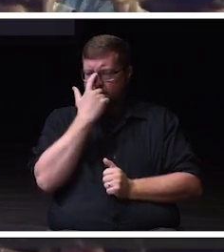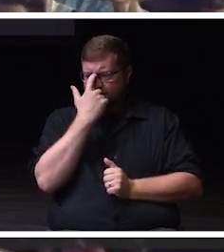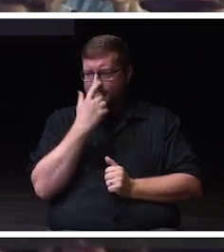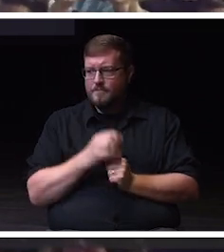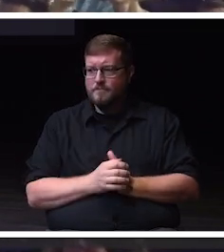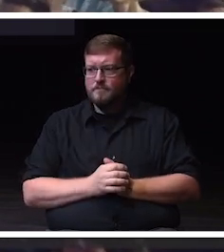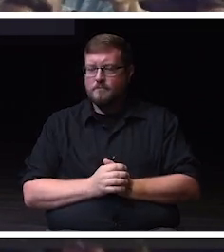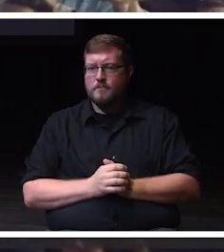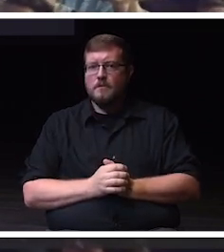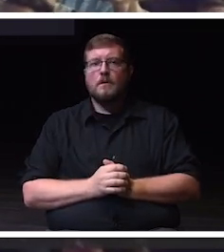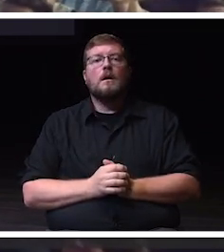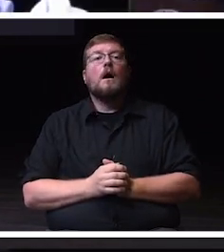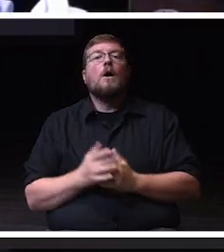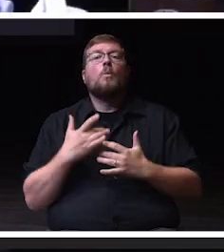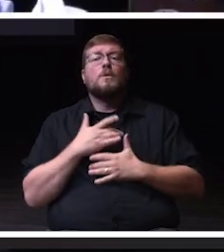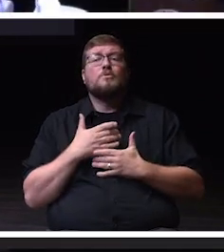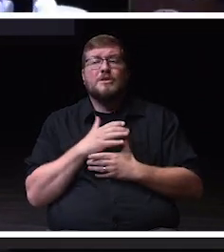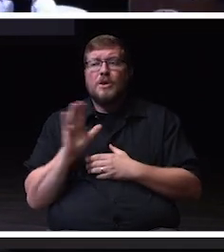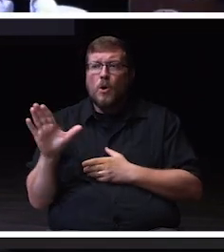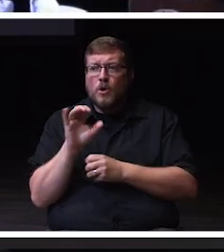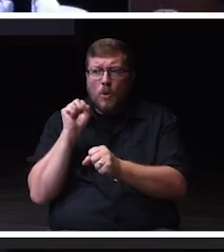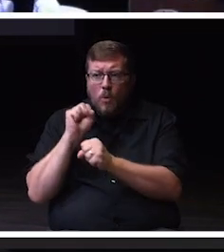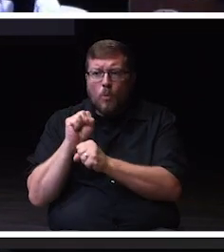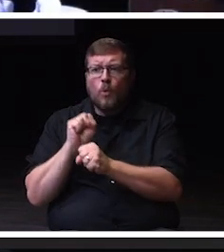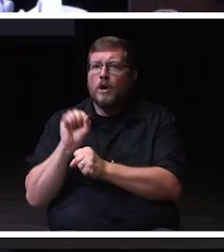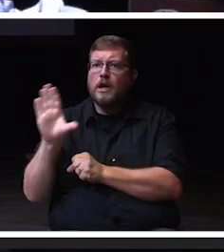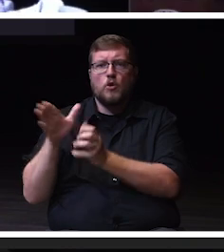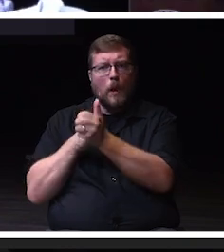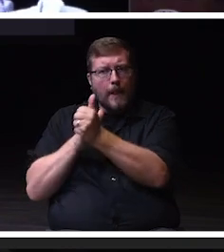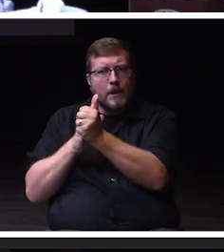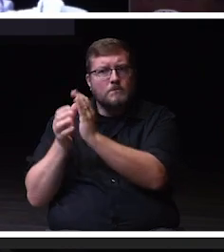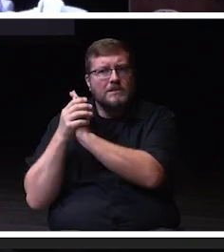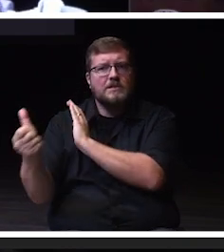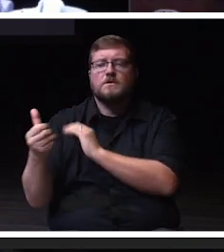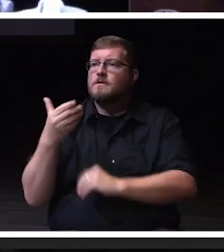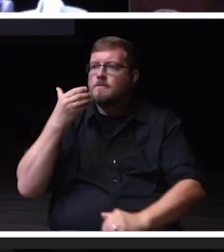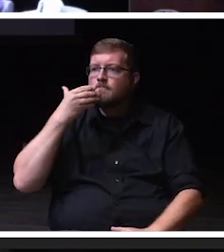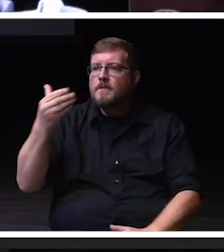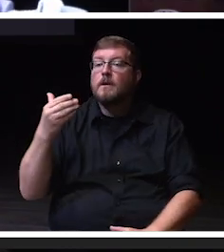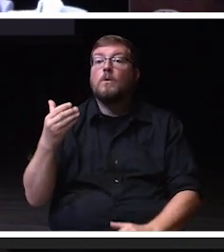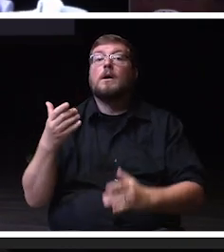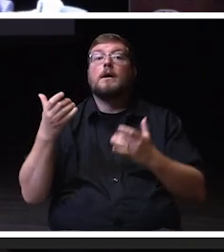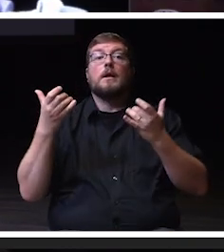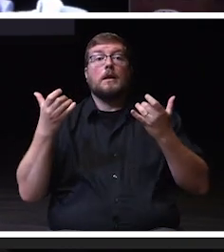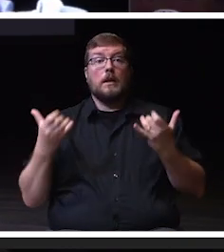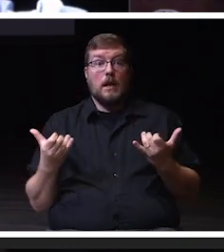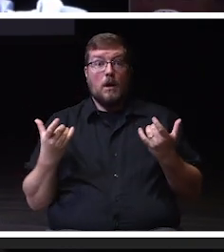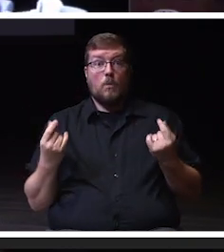We appreciate their work in their leadership. Thank you very, very much. We're now going to transition and I